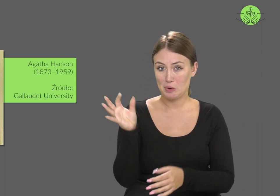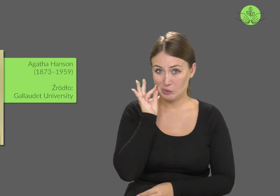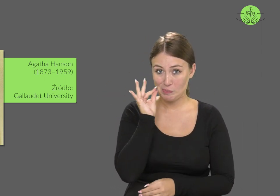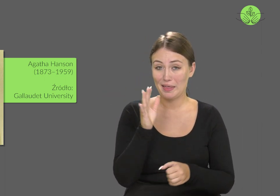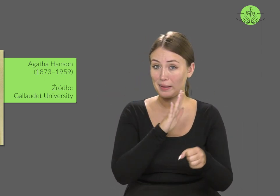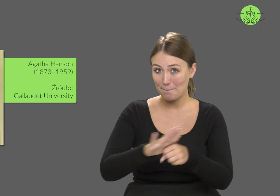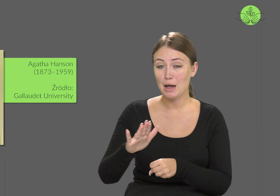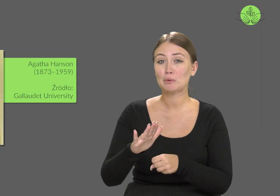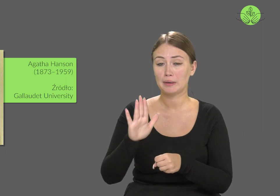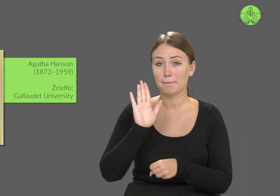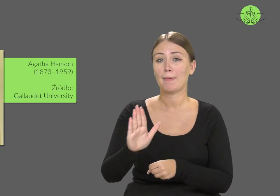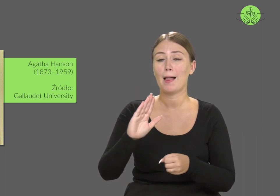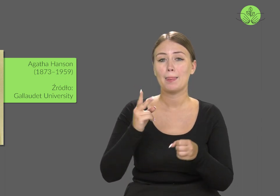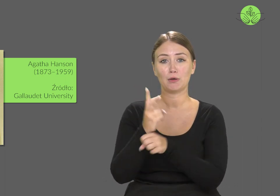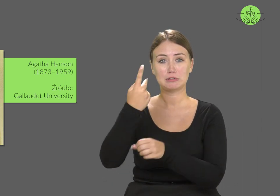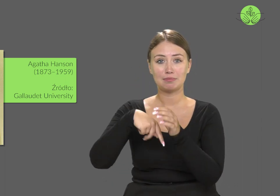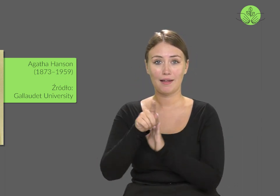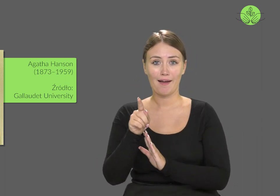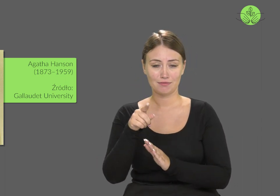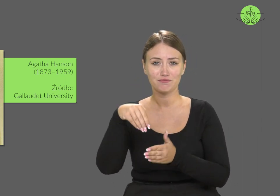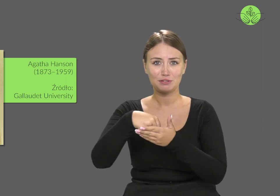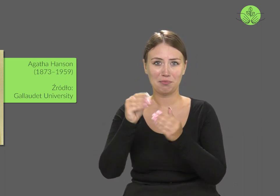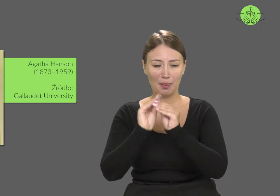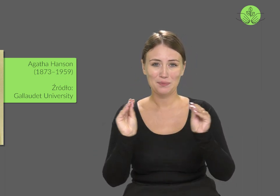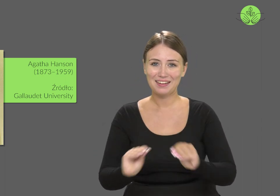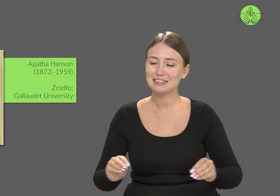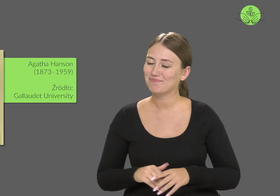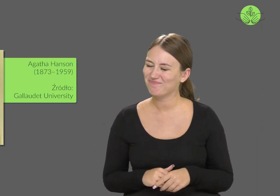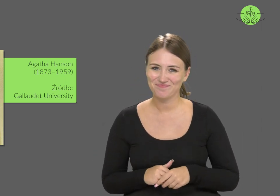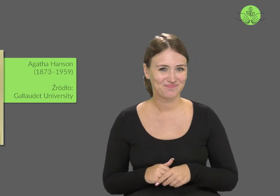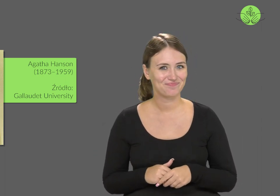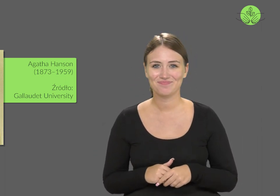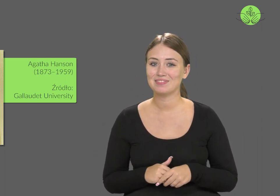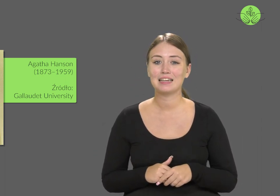when women were denied full access to education.